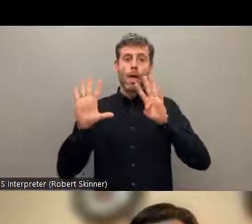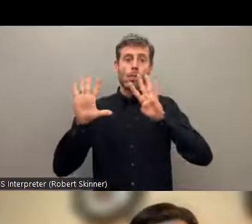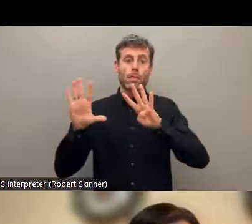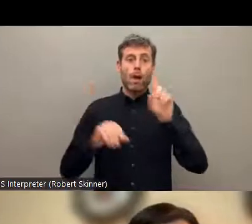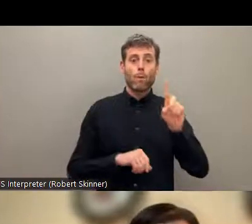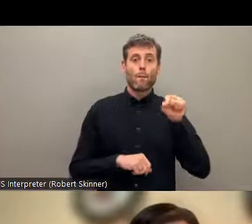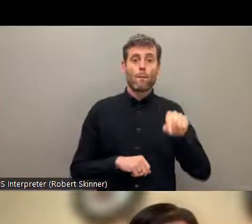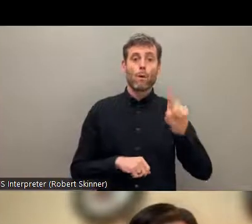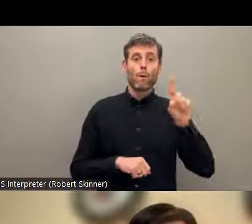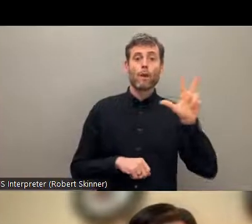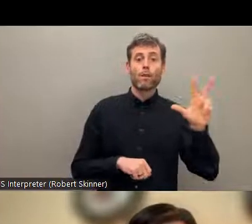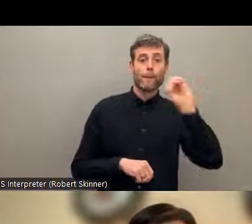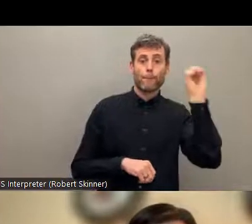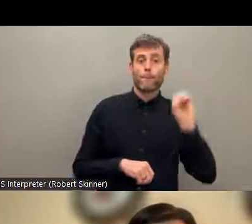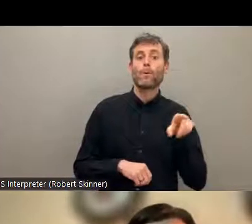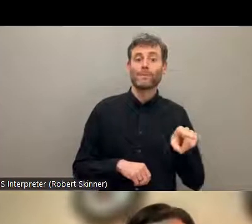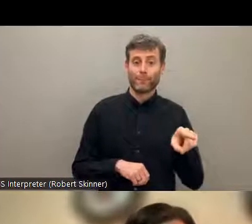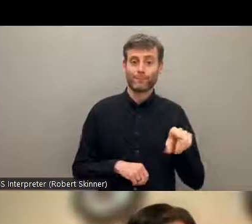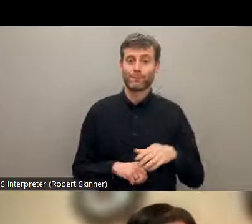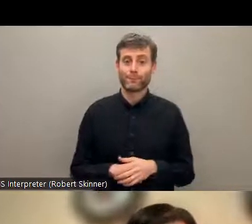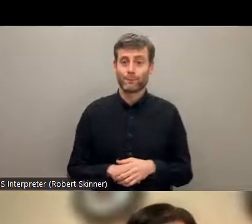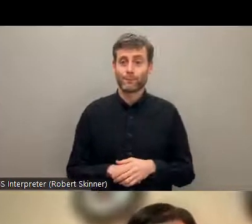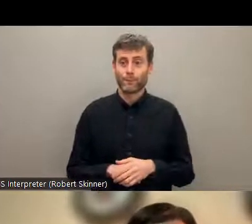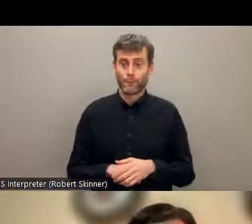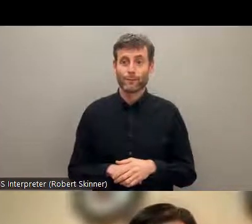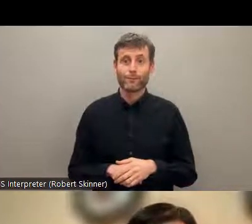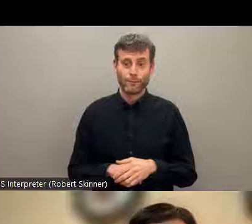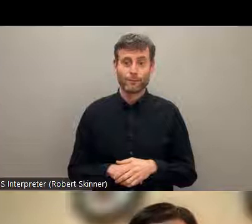with disabilities and the data clearly outlines about